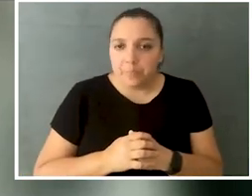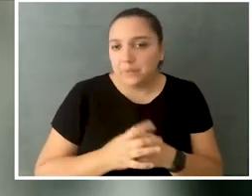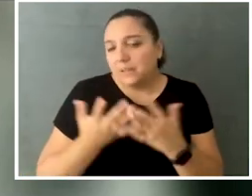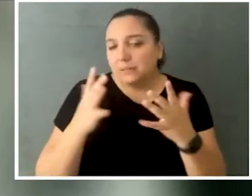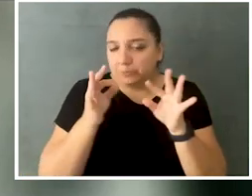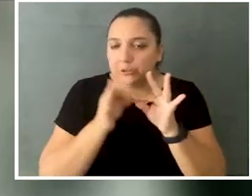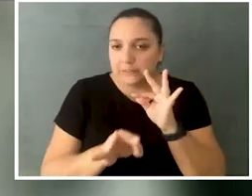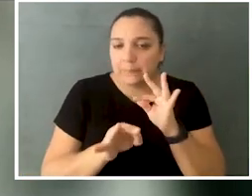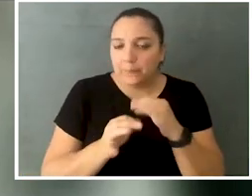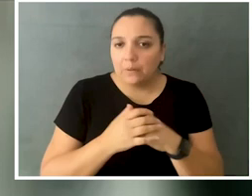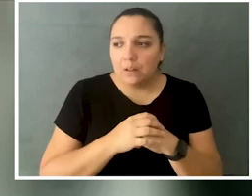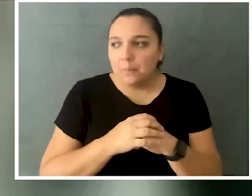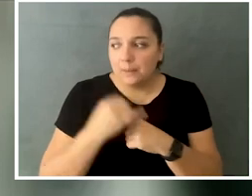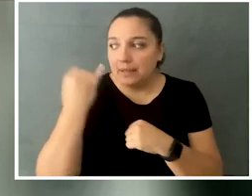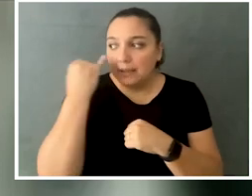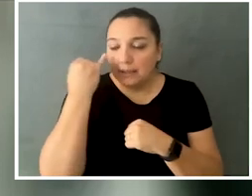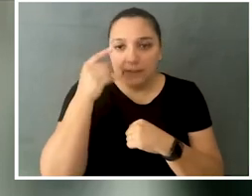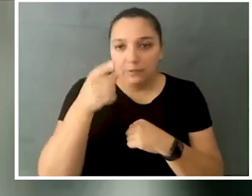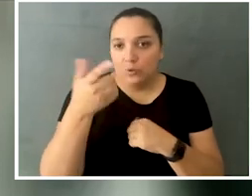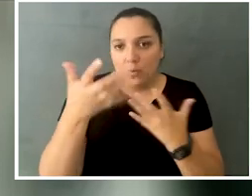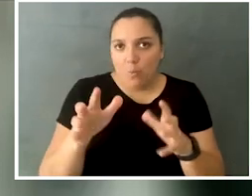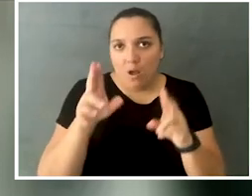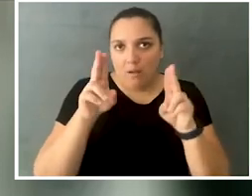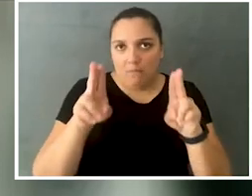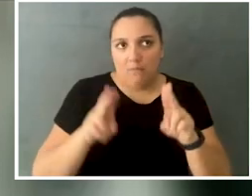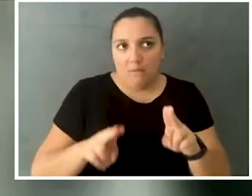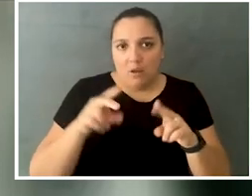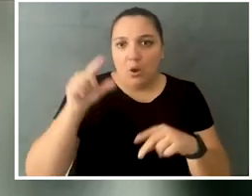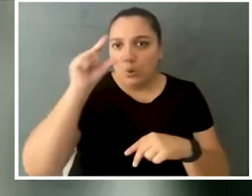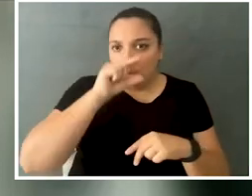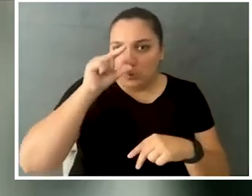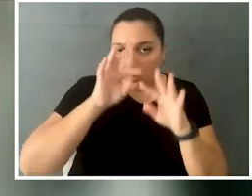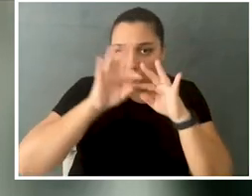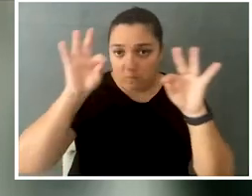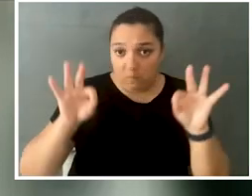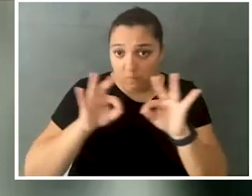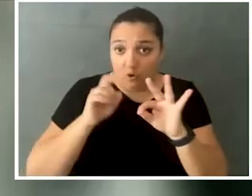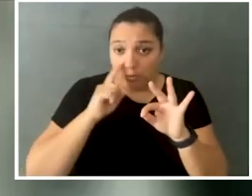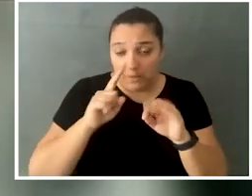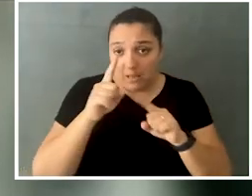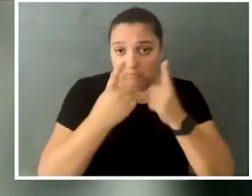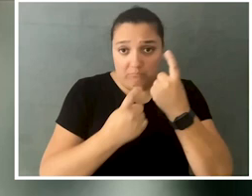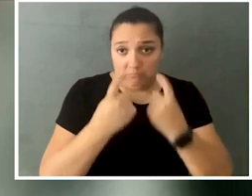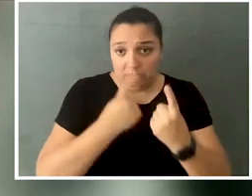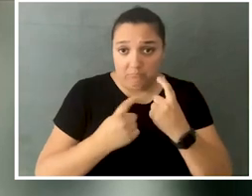Yeah. It's pretty simple. If you don't want to fill out the Google form, you can also just answer the questions in a video and then email it to us,